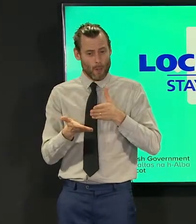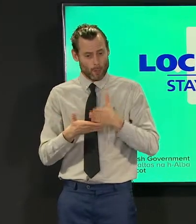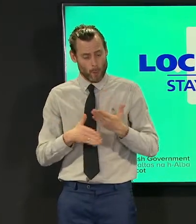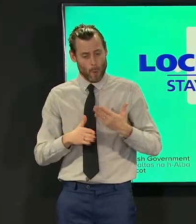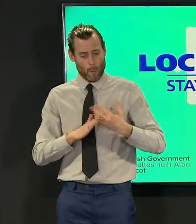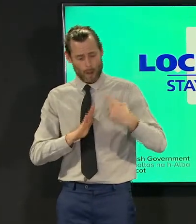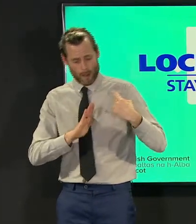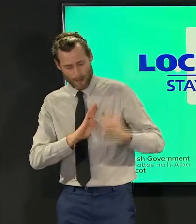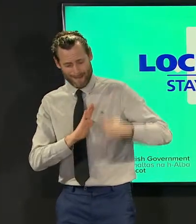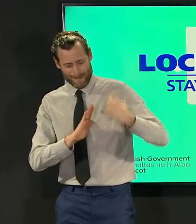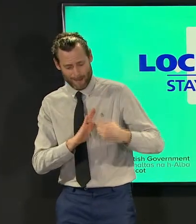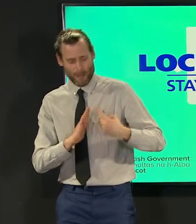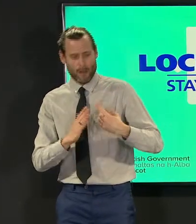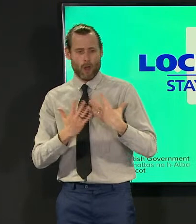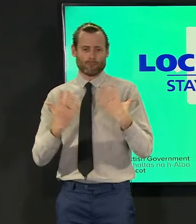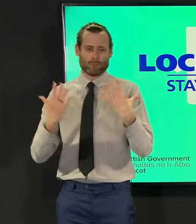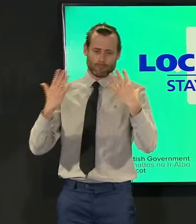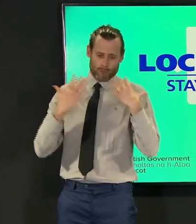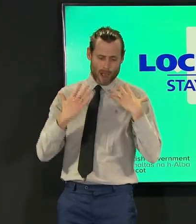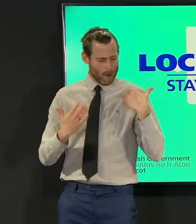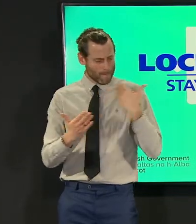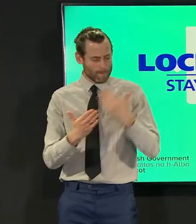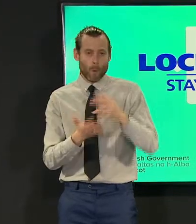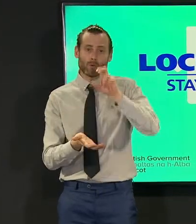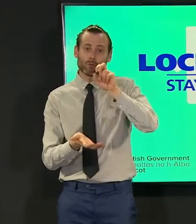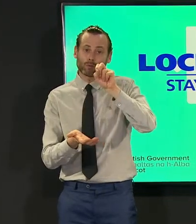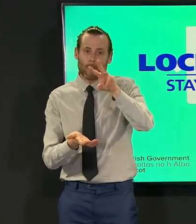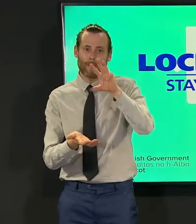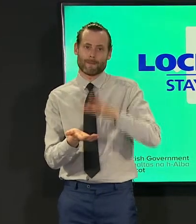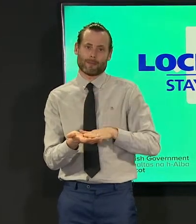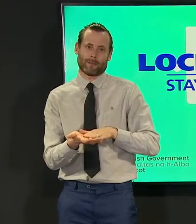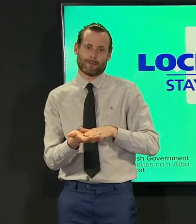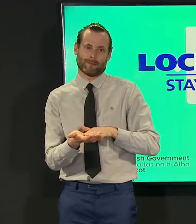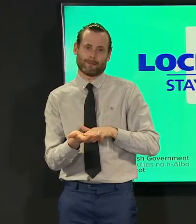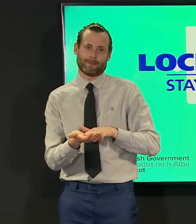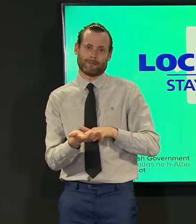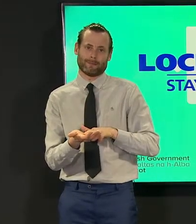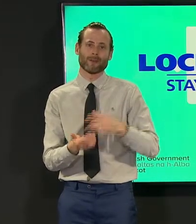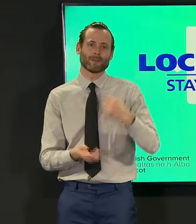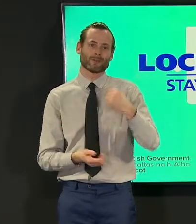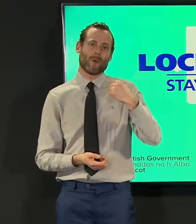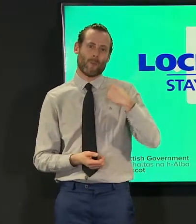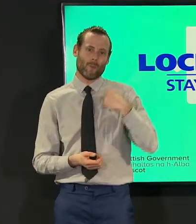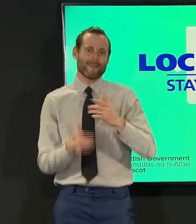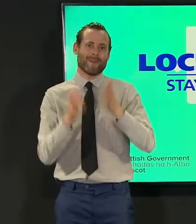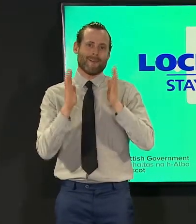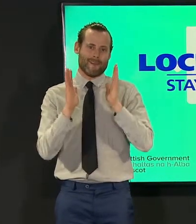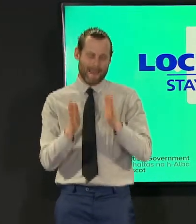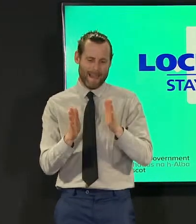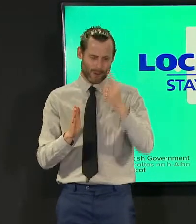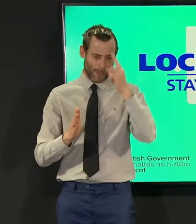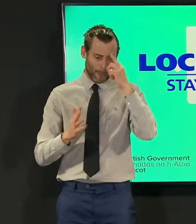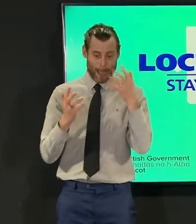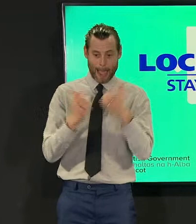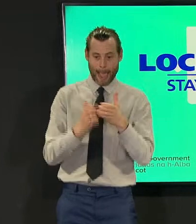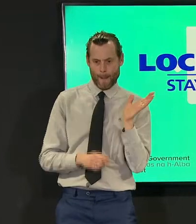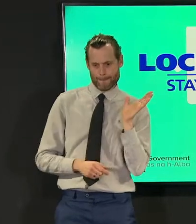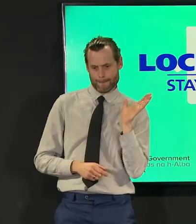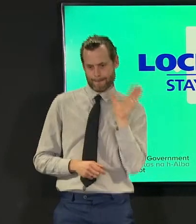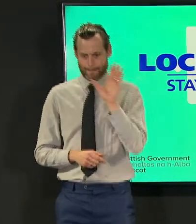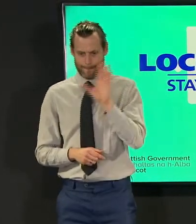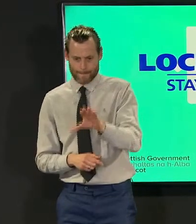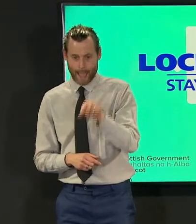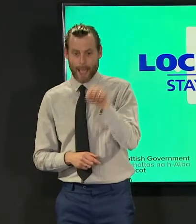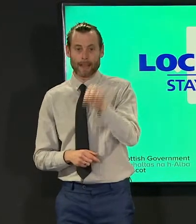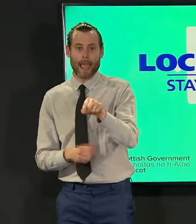pressure for 12 months now and we need to be able as we plan the recovery of the nhs for